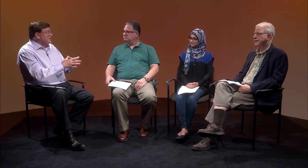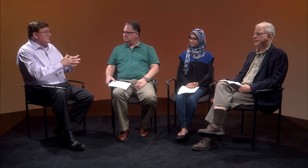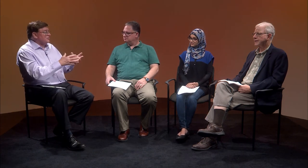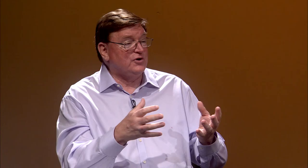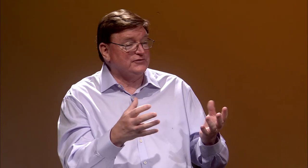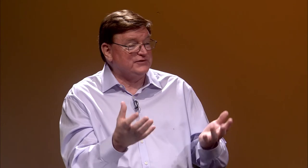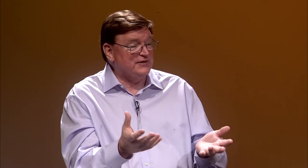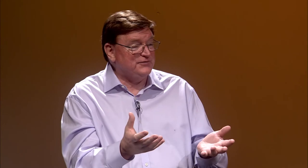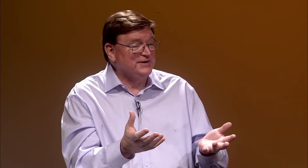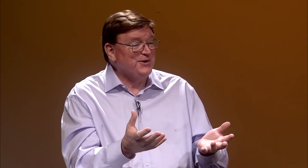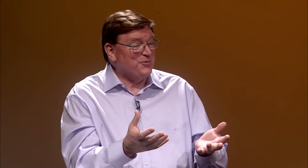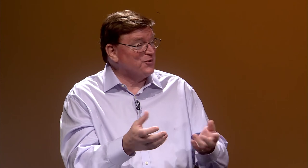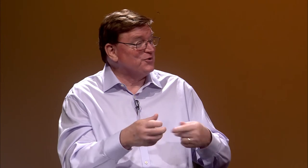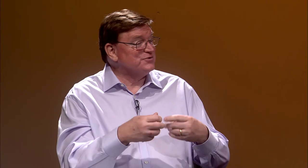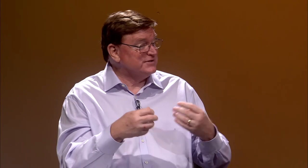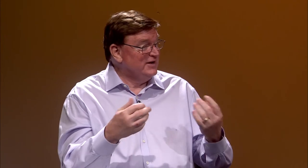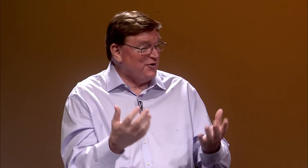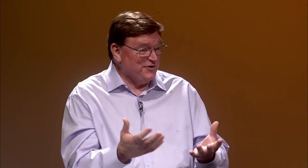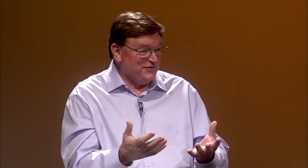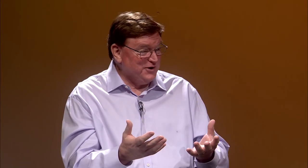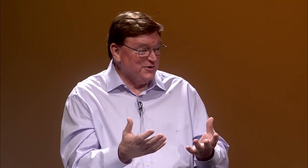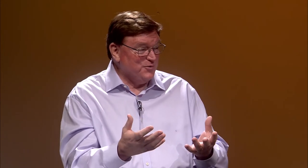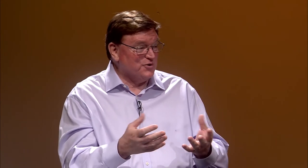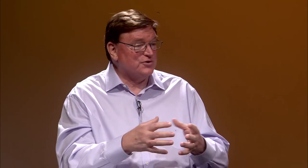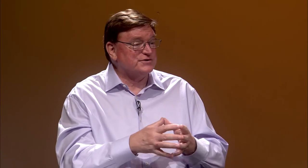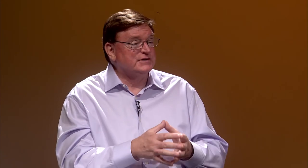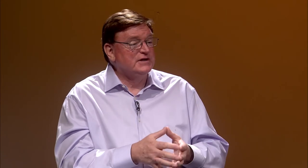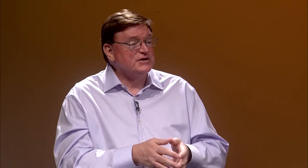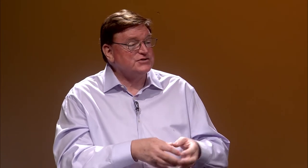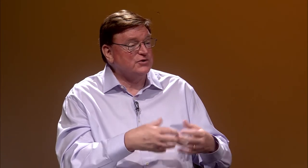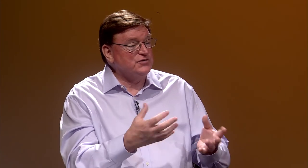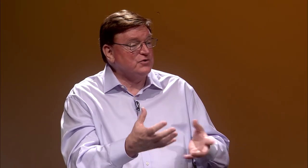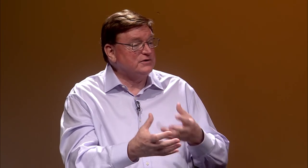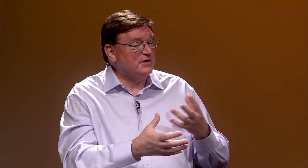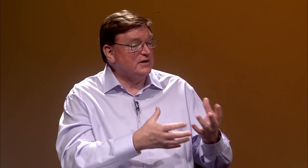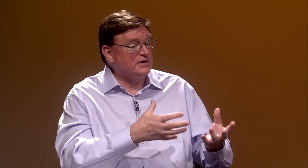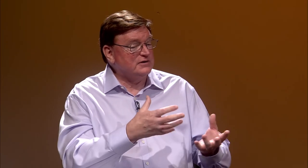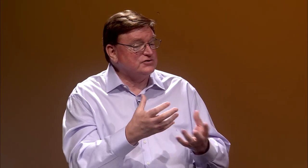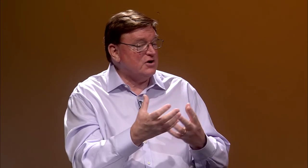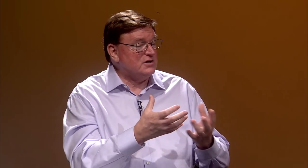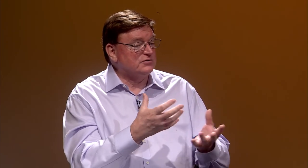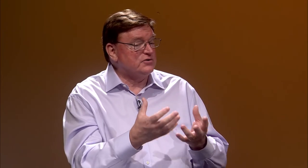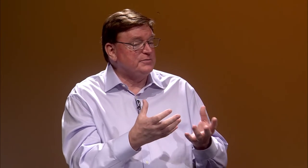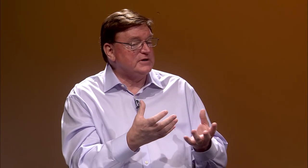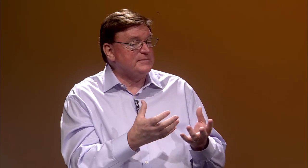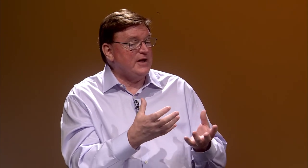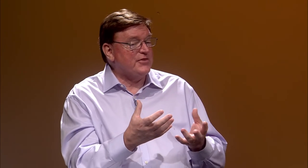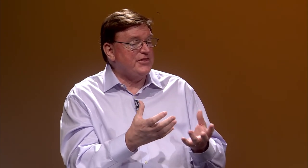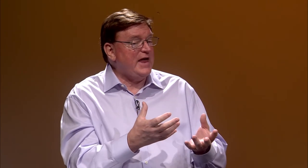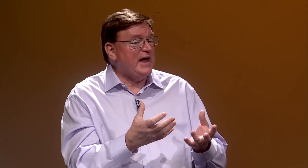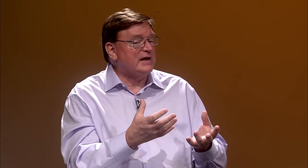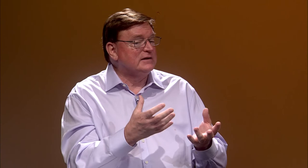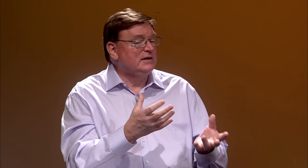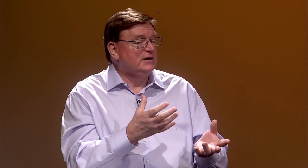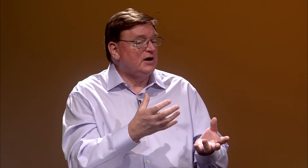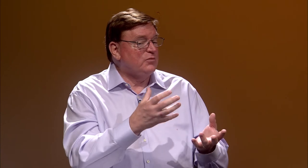You may come across deaf workers, hard of hearing workers; so if you could talk a little bit about that,